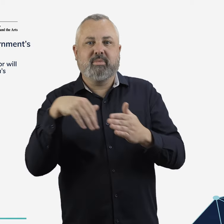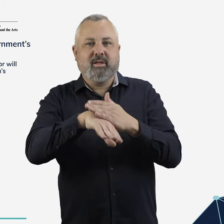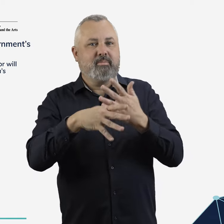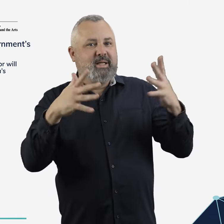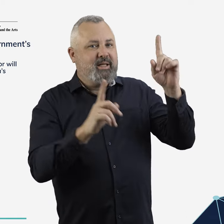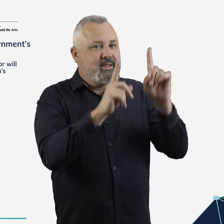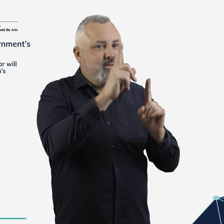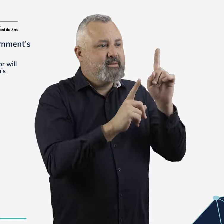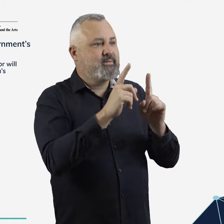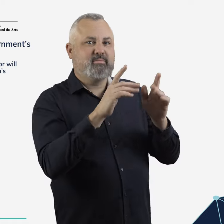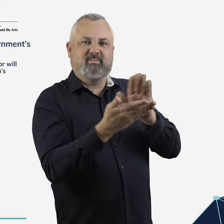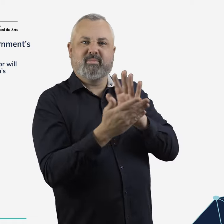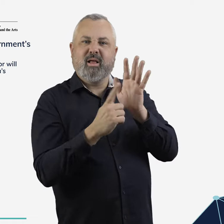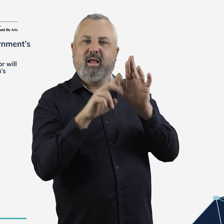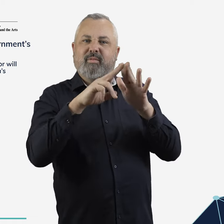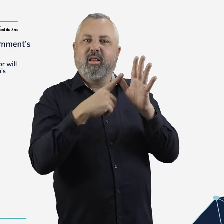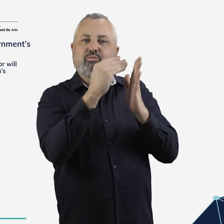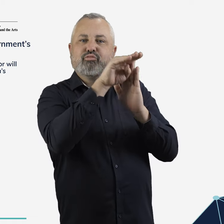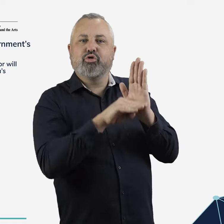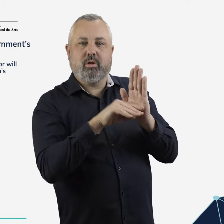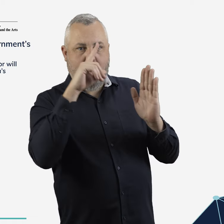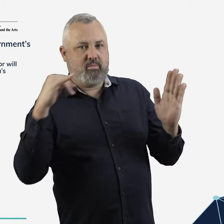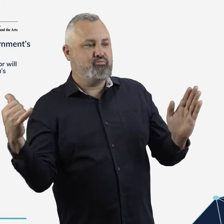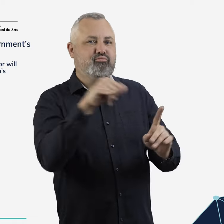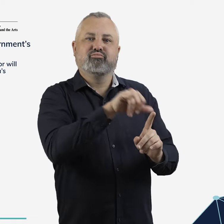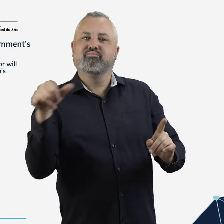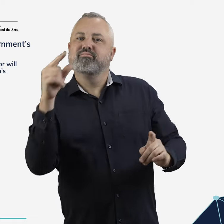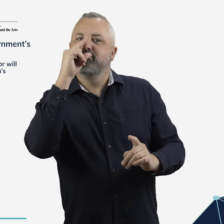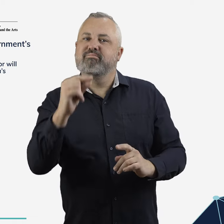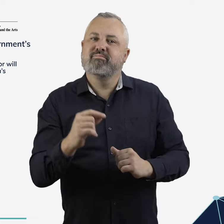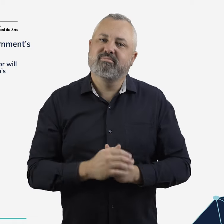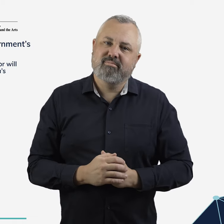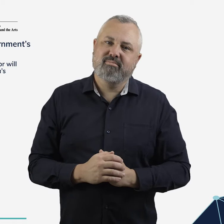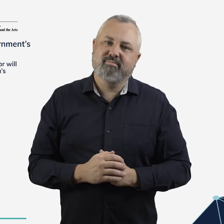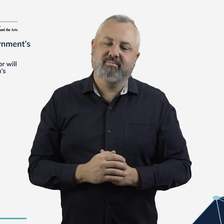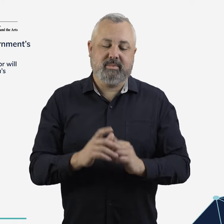airport master plans and establishing a clear statement of expectations for how the